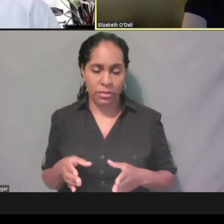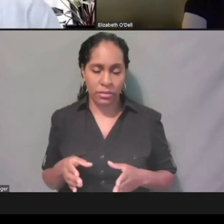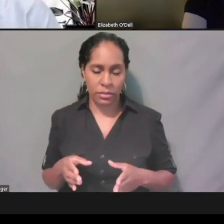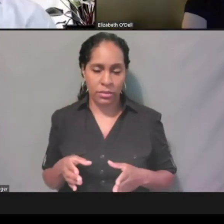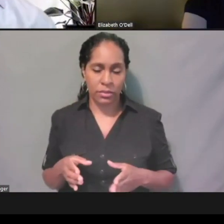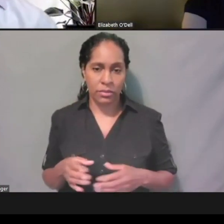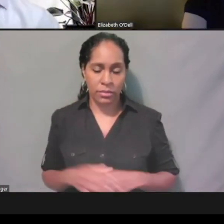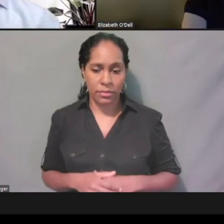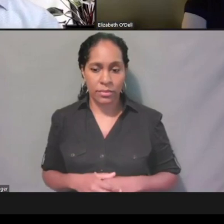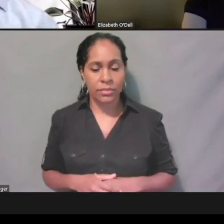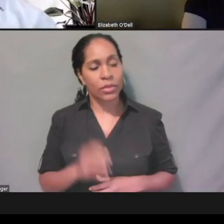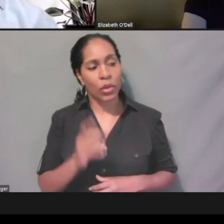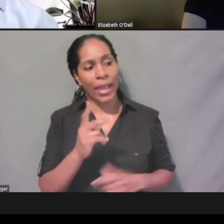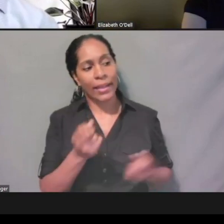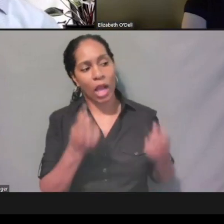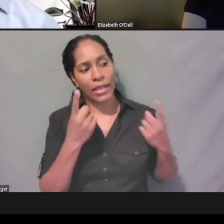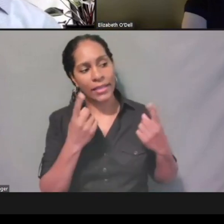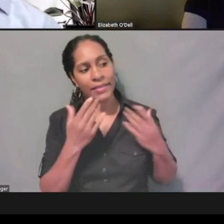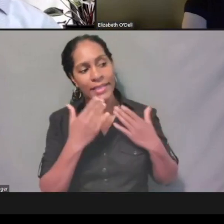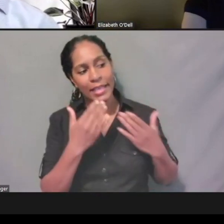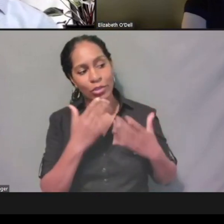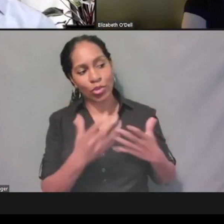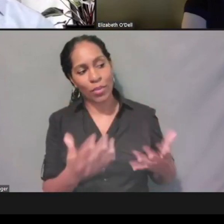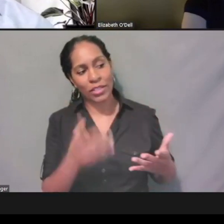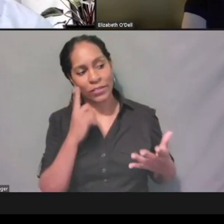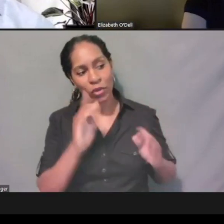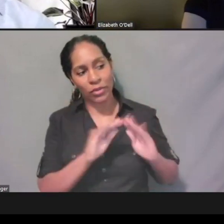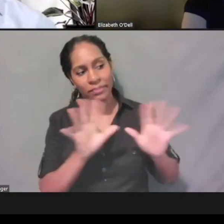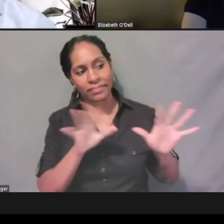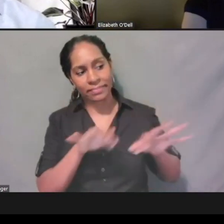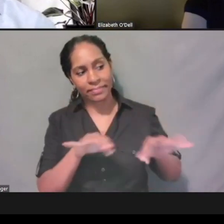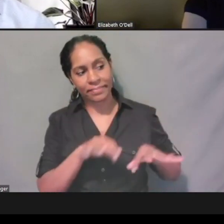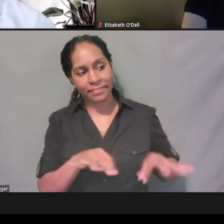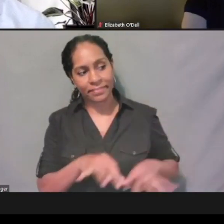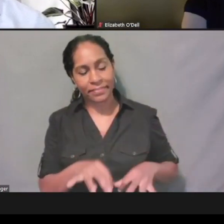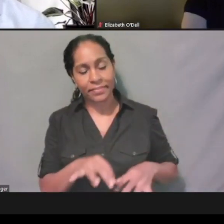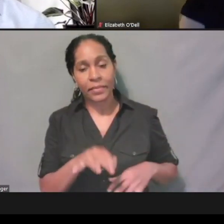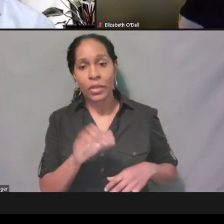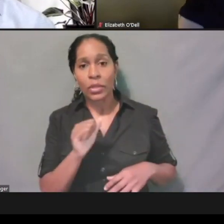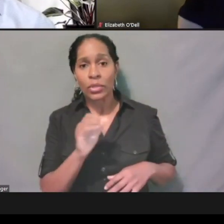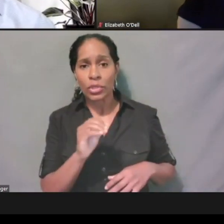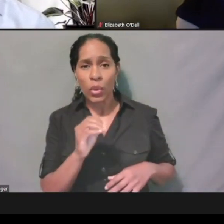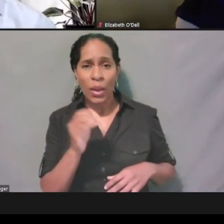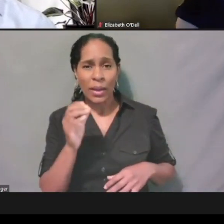[Kevin] Okay, got it. Thank you so much for the clarification. So I guess I have a follow-up question